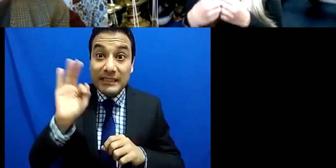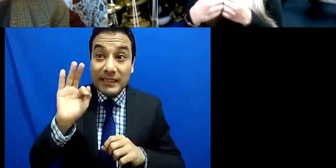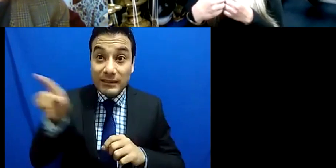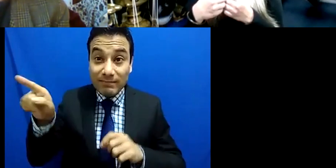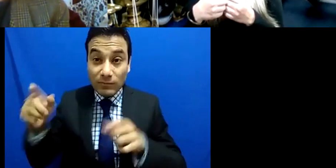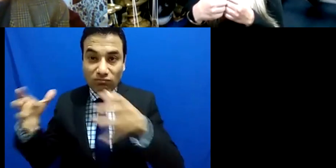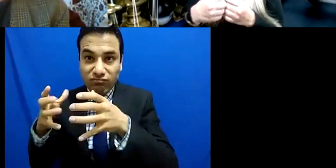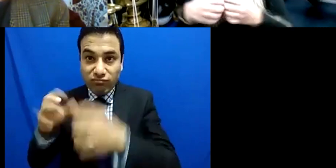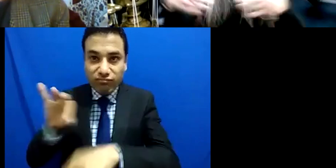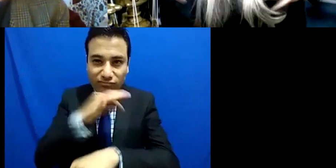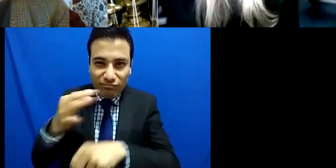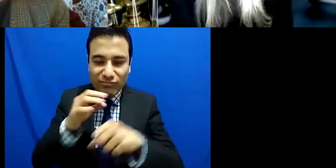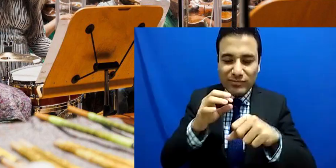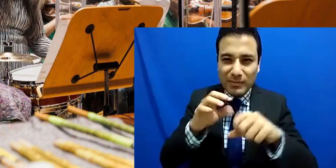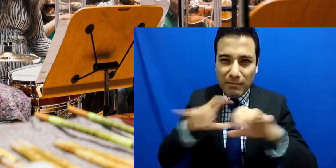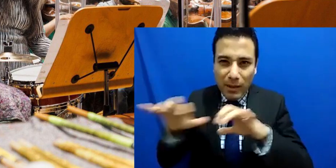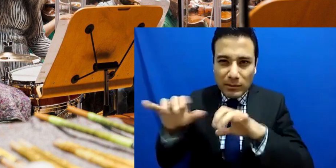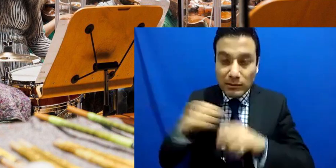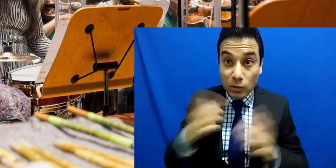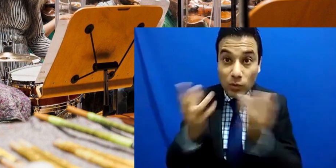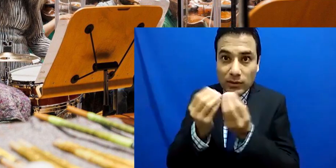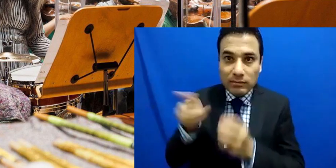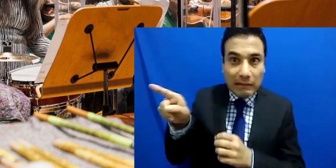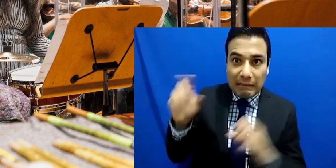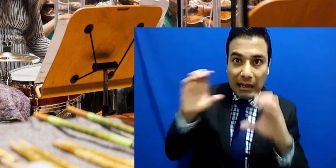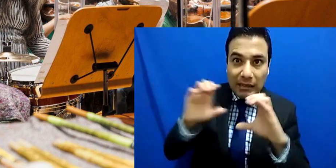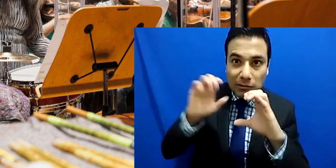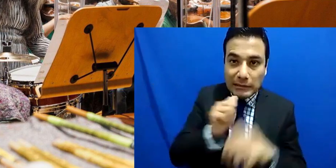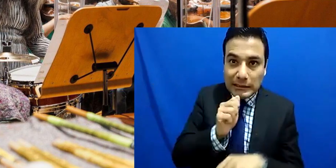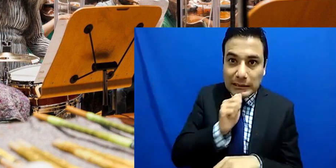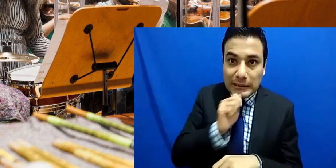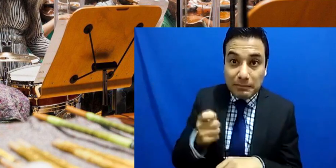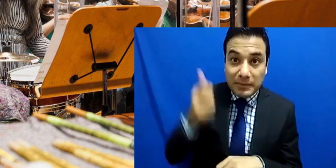play the piece of music in a hall I've never been to before in front of an audience I've